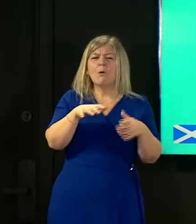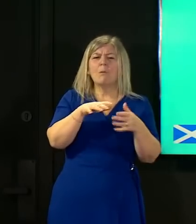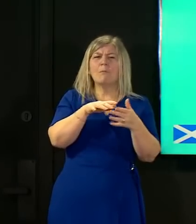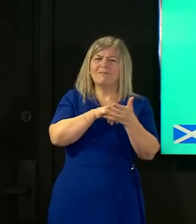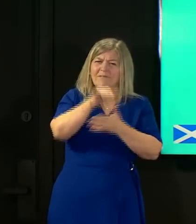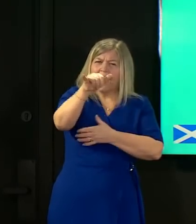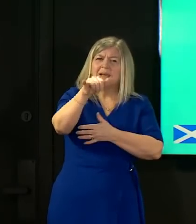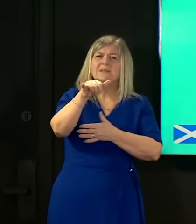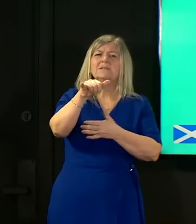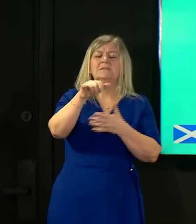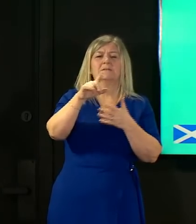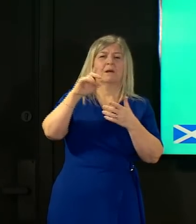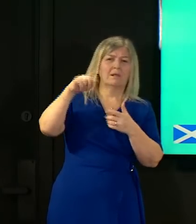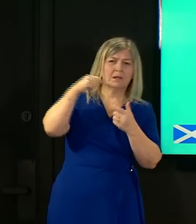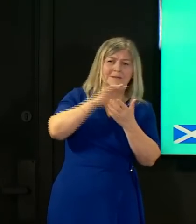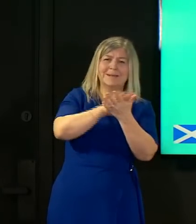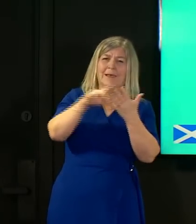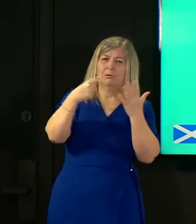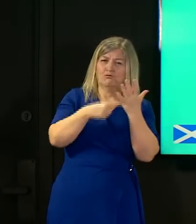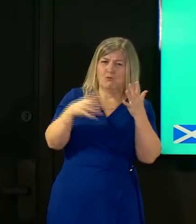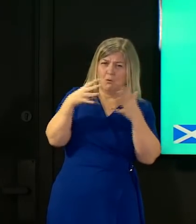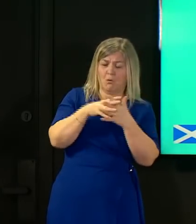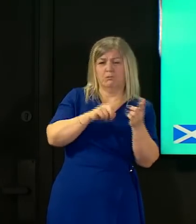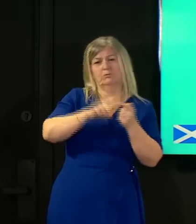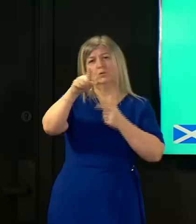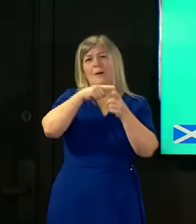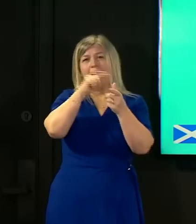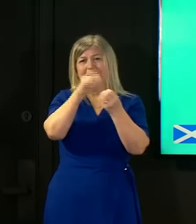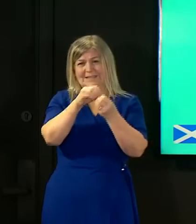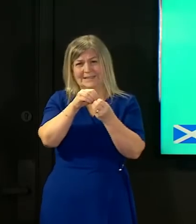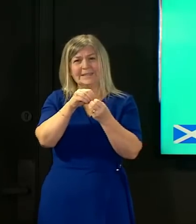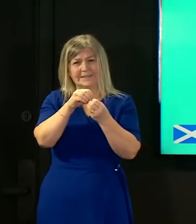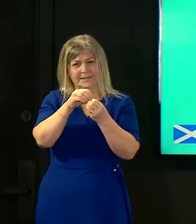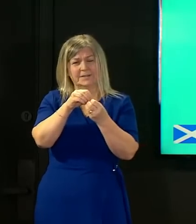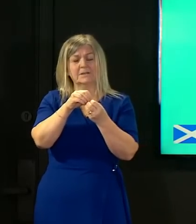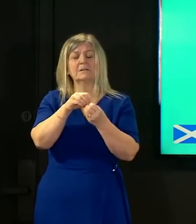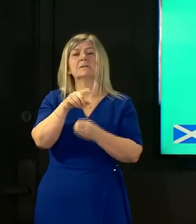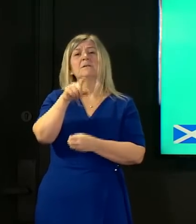the index cases travelled on when returning to scotland the process of contacting these